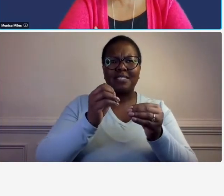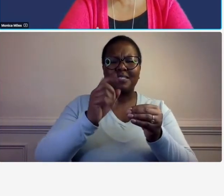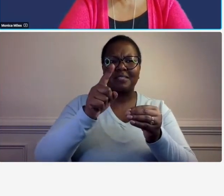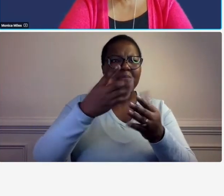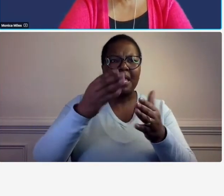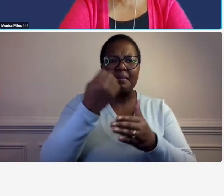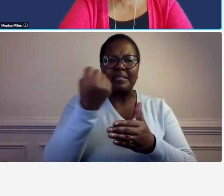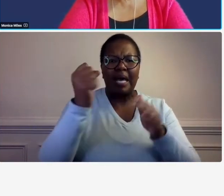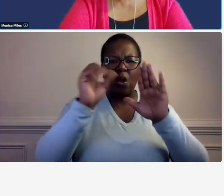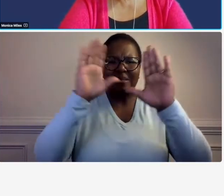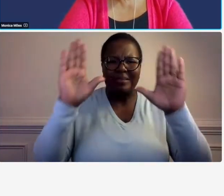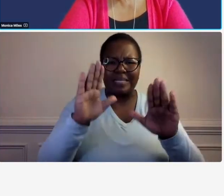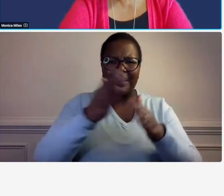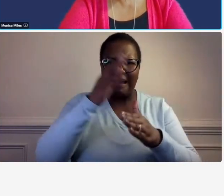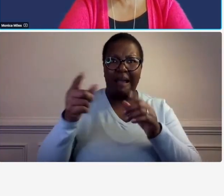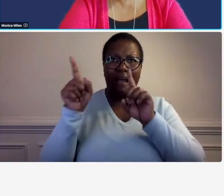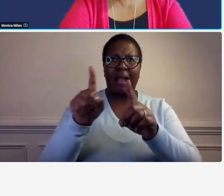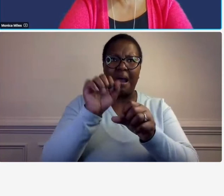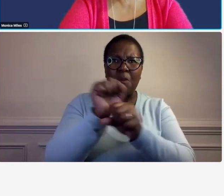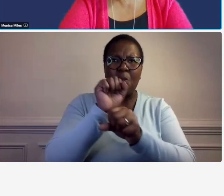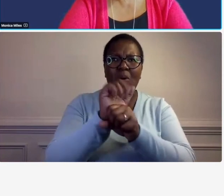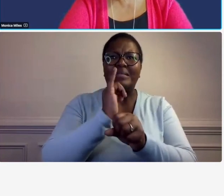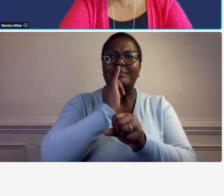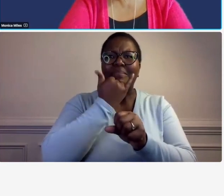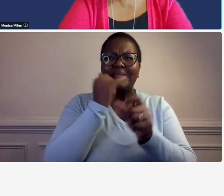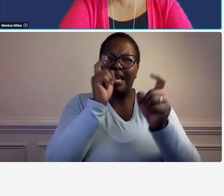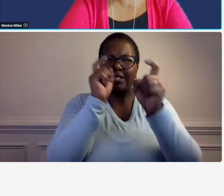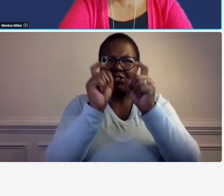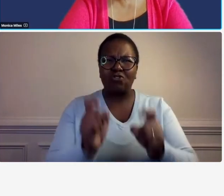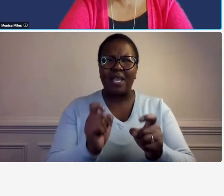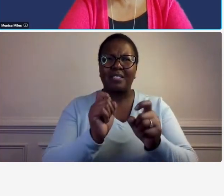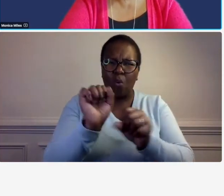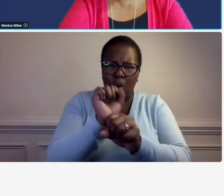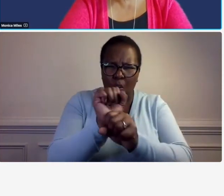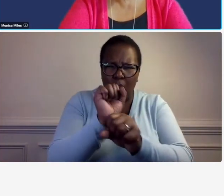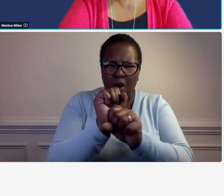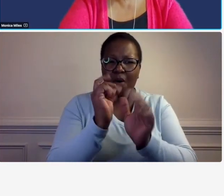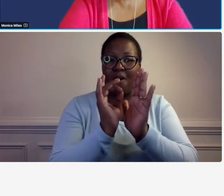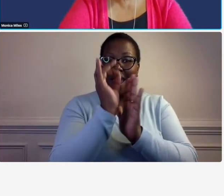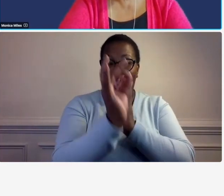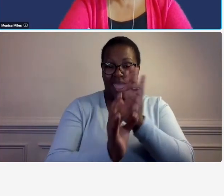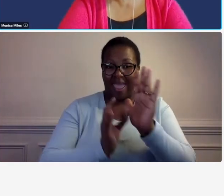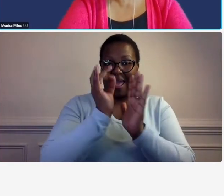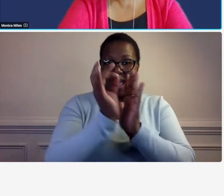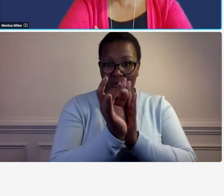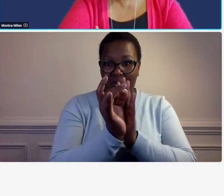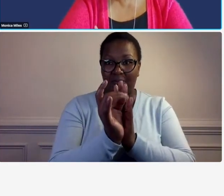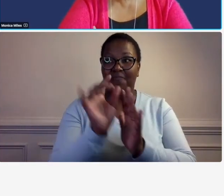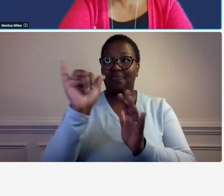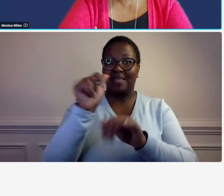he spends eight hours making changes and that time is not billable to the client because if it's your mistake you're not going to charge your client for